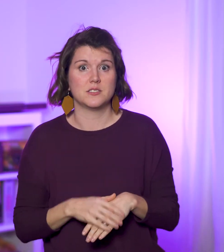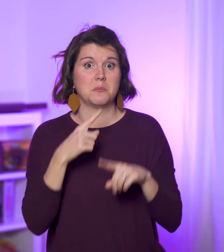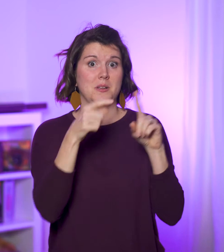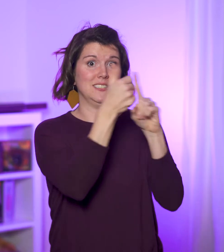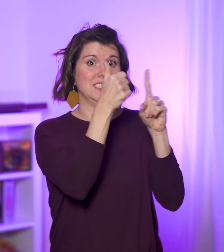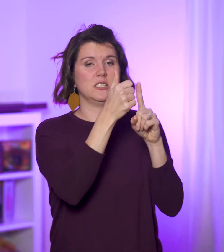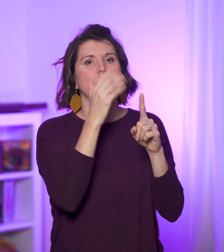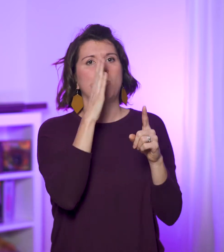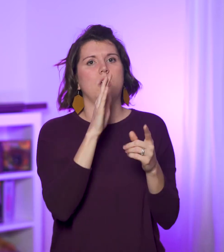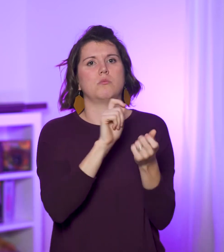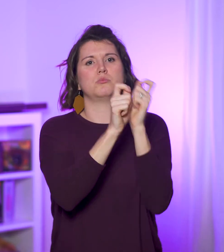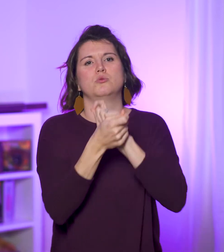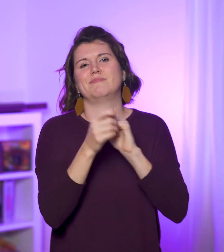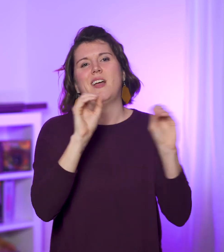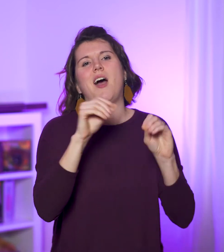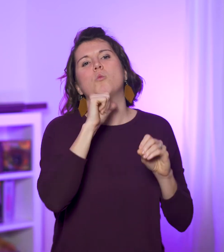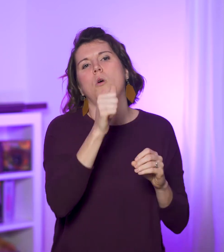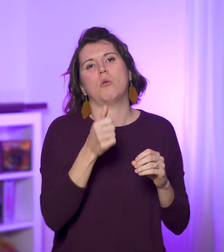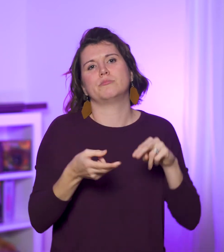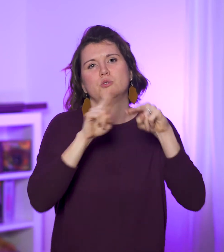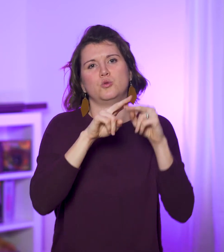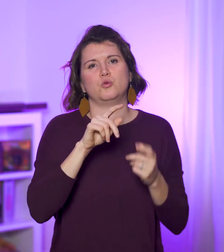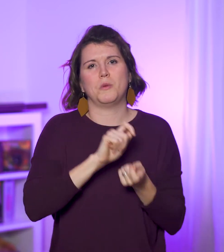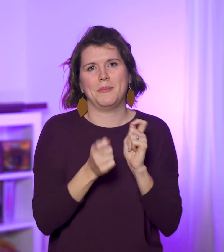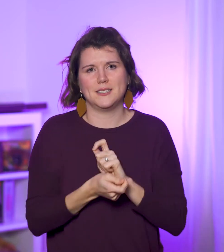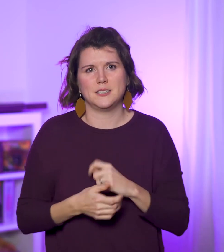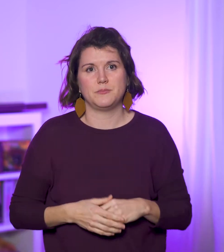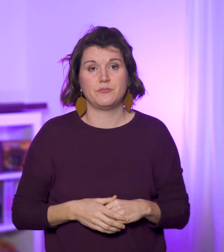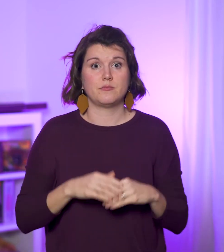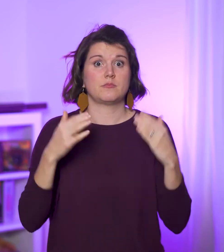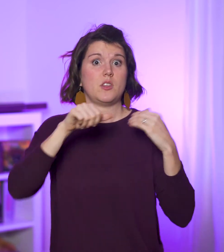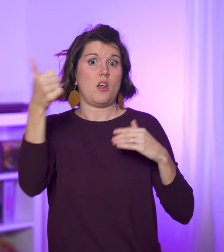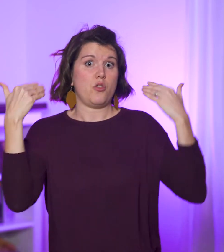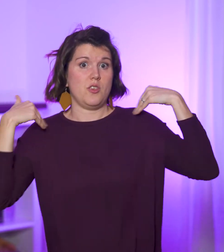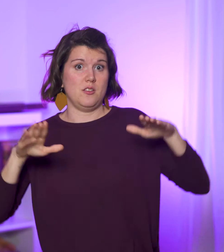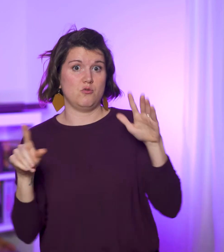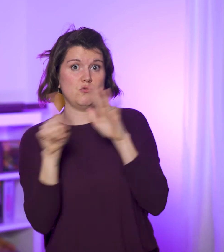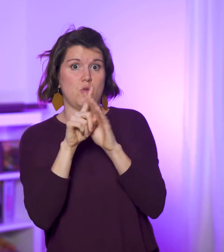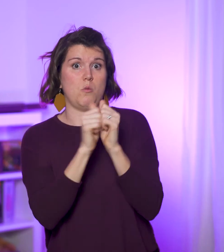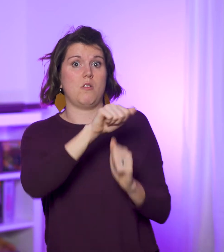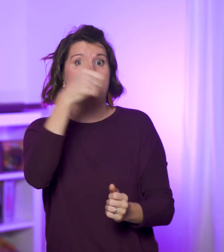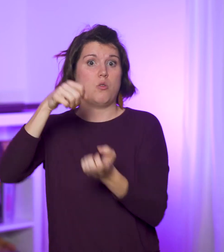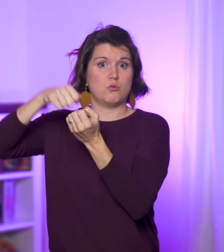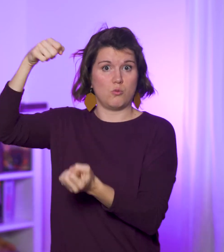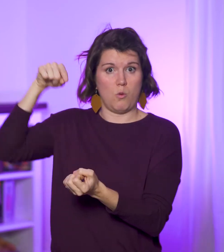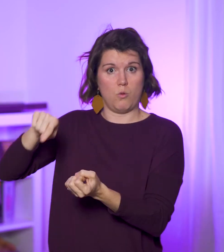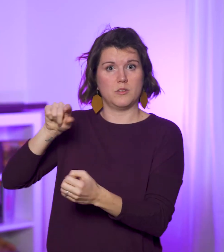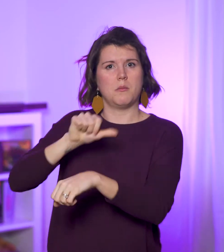but none of it yields repentance. When another angel shows up with another scroll,